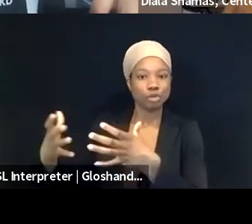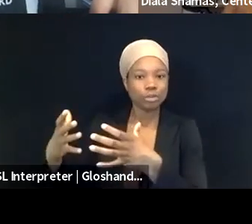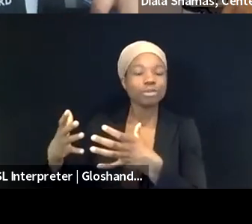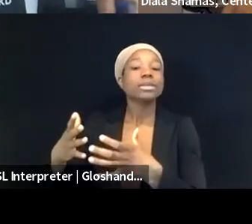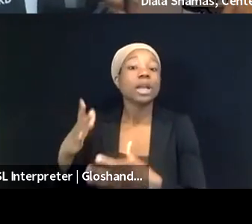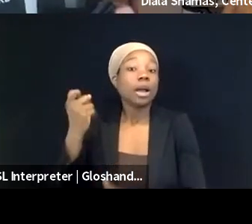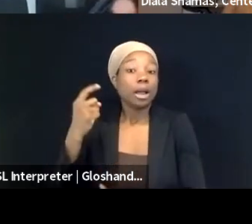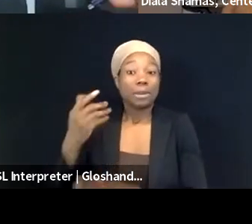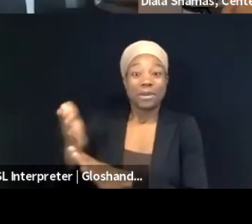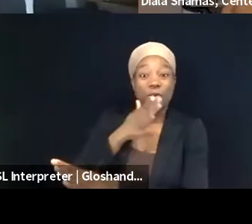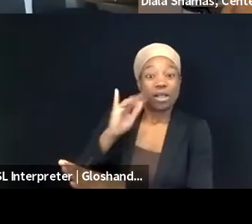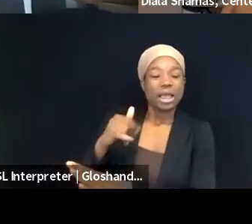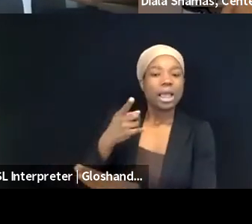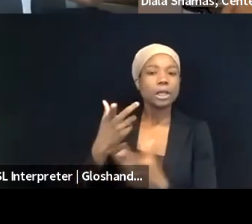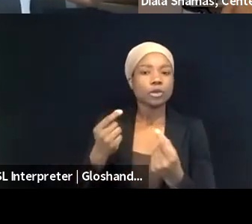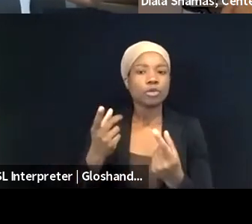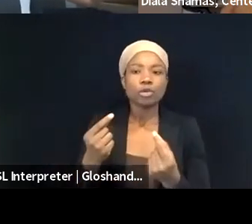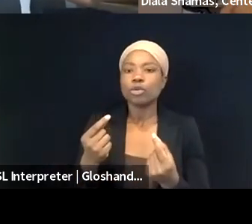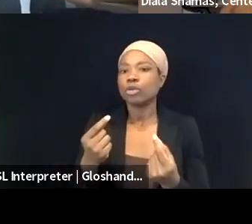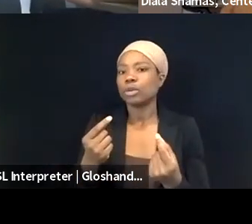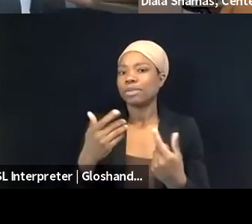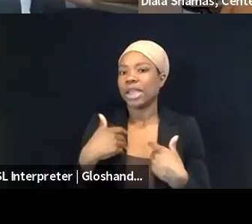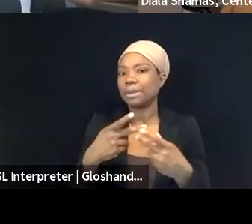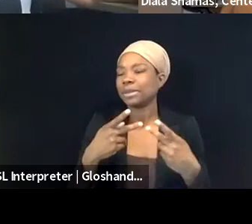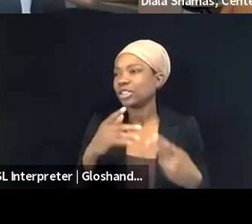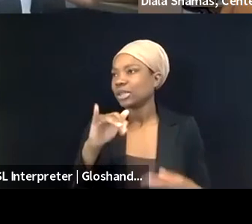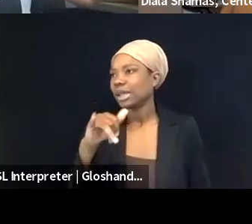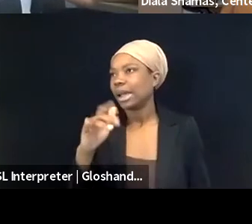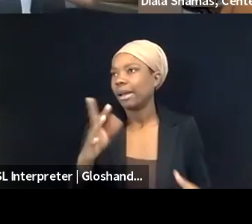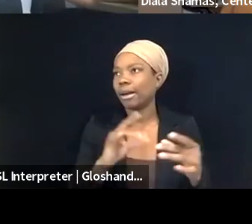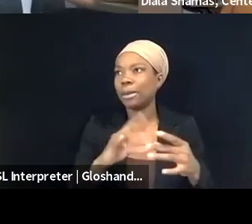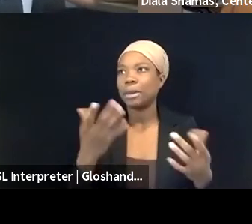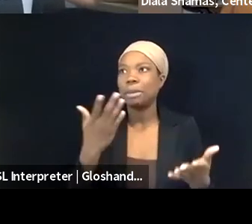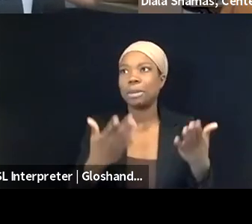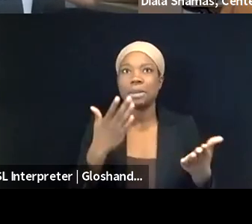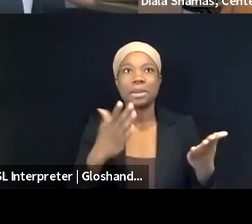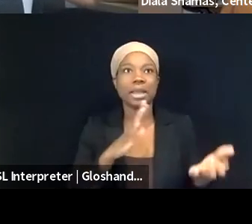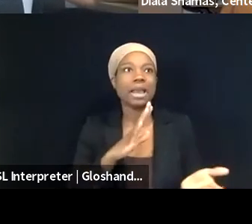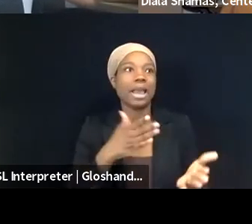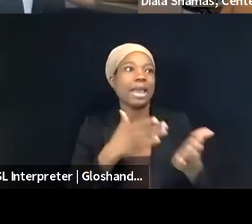it might seem demoralizing that we anti-Palestinian groups are losing all of these complaints,